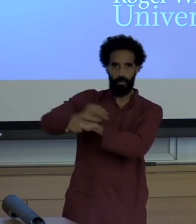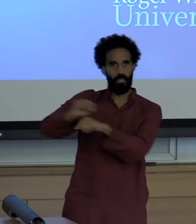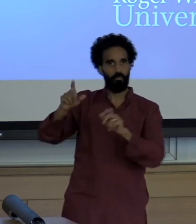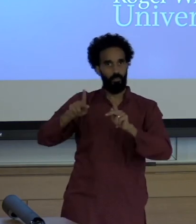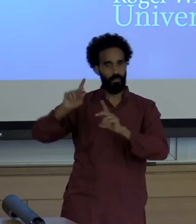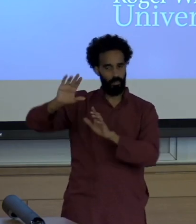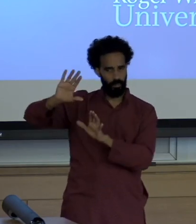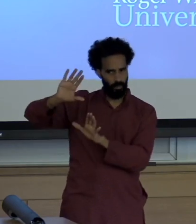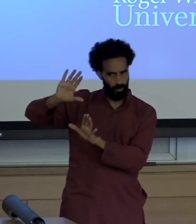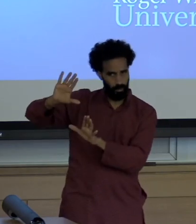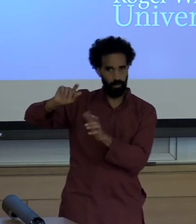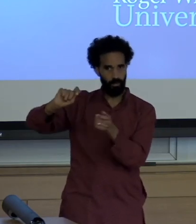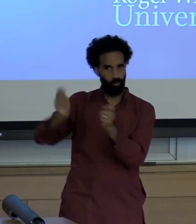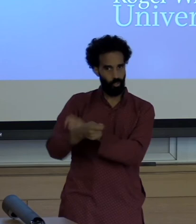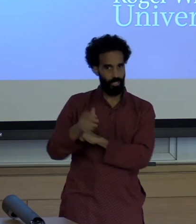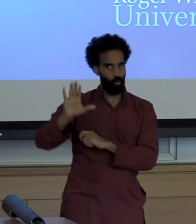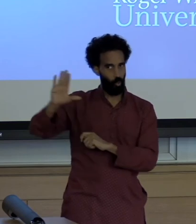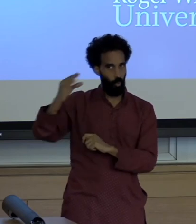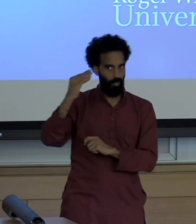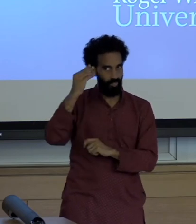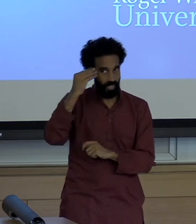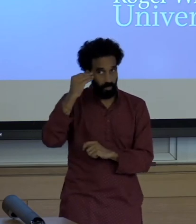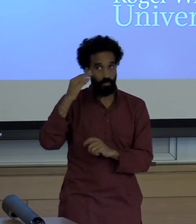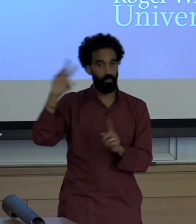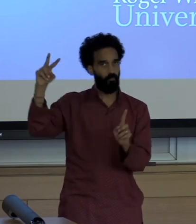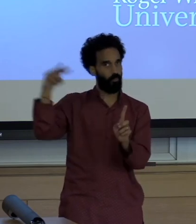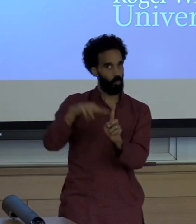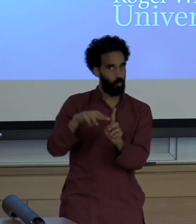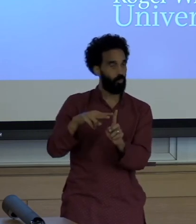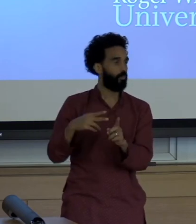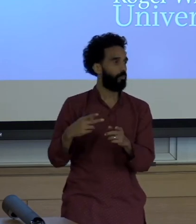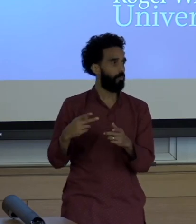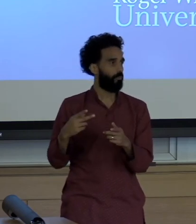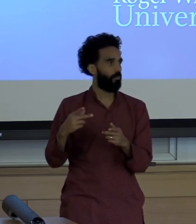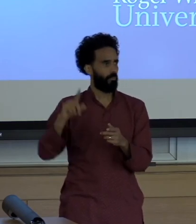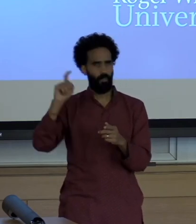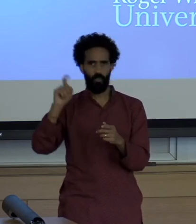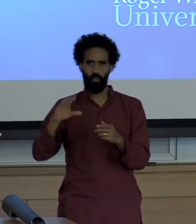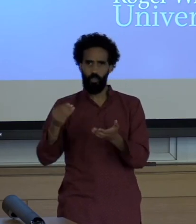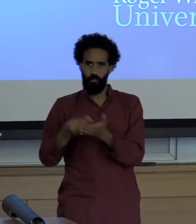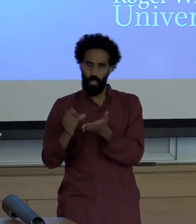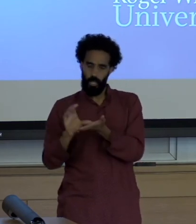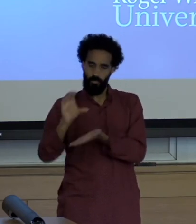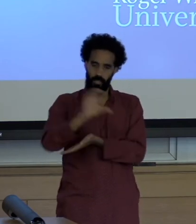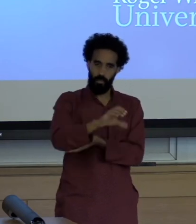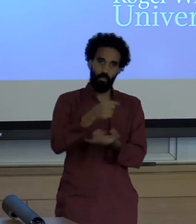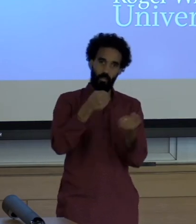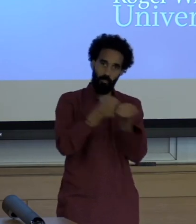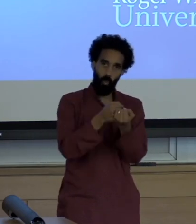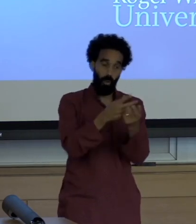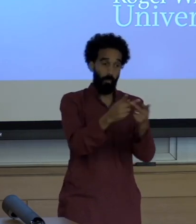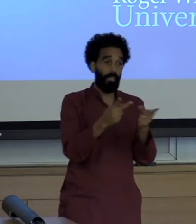Change their thinking and invest and support these places that are